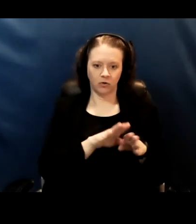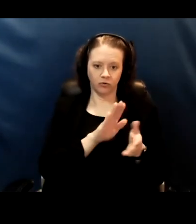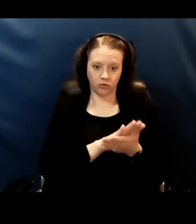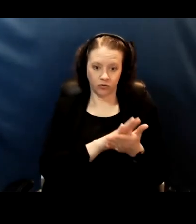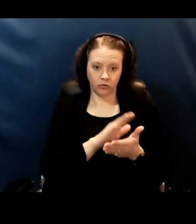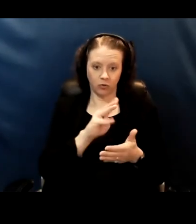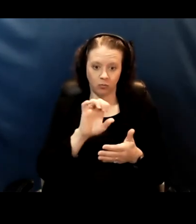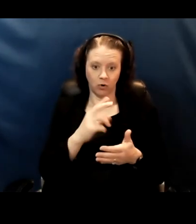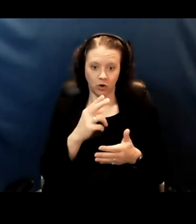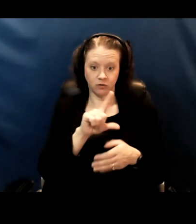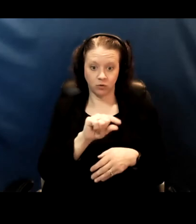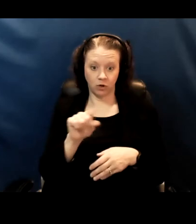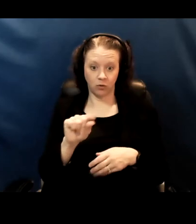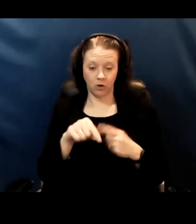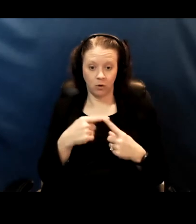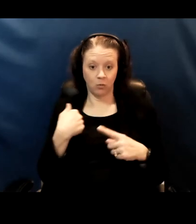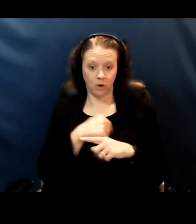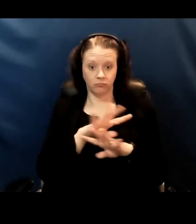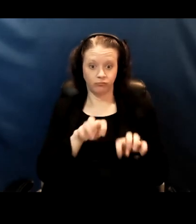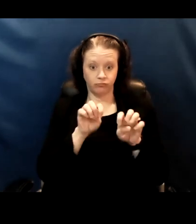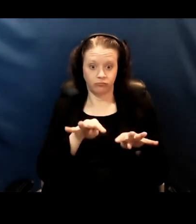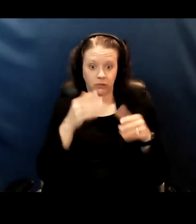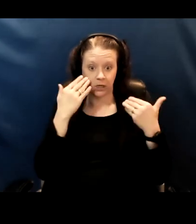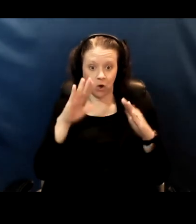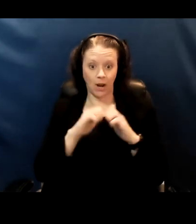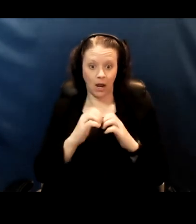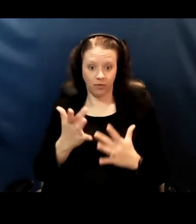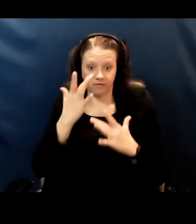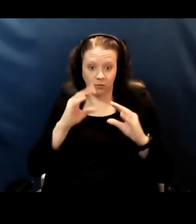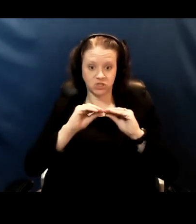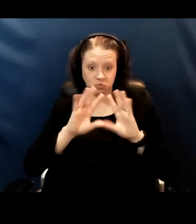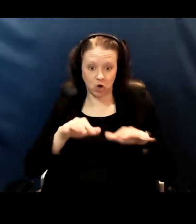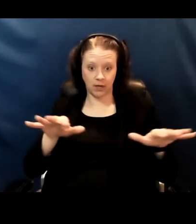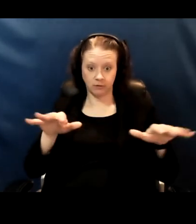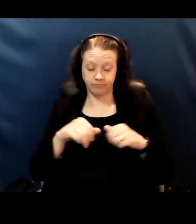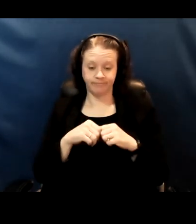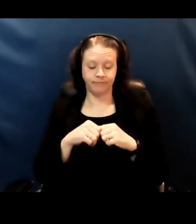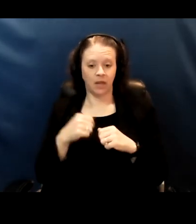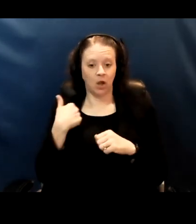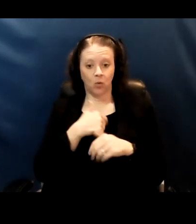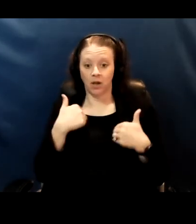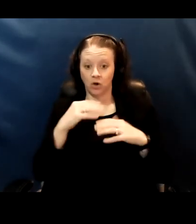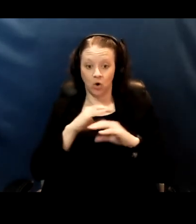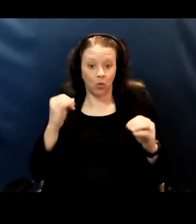when we had no idea about how the virus spread. We had no idea about how it impacted children.